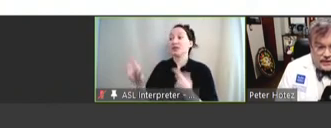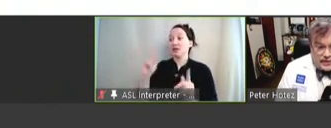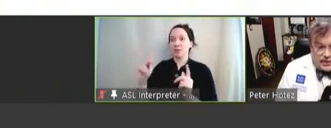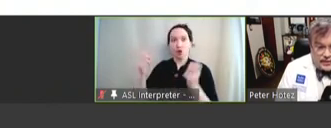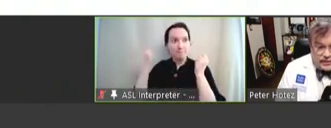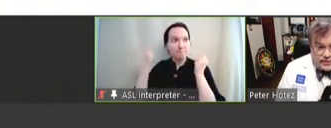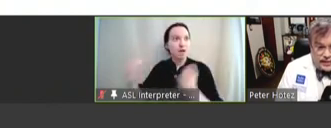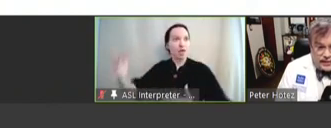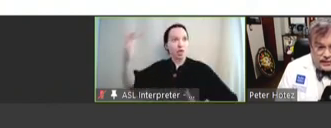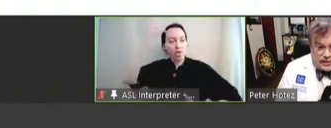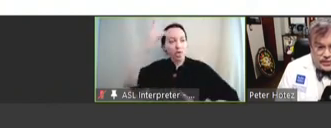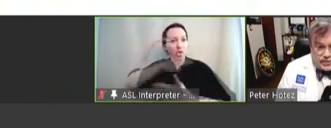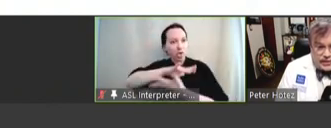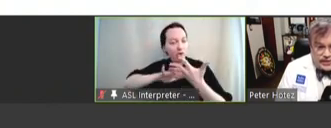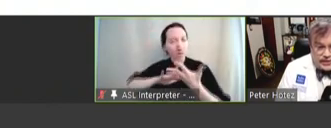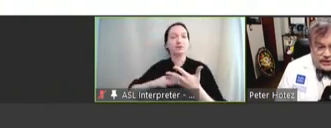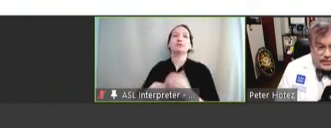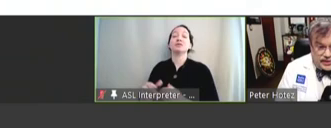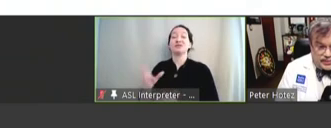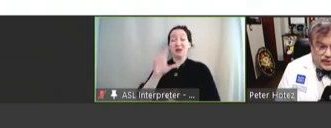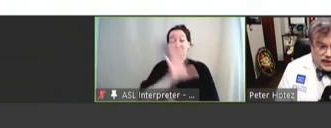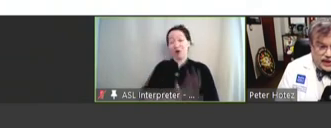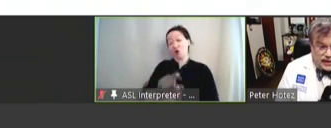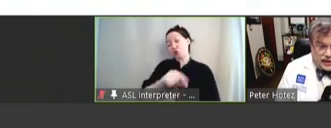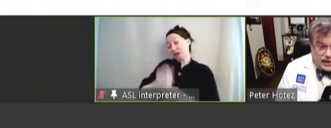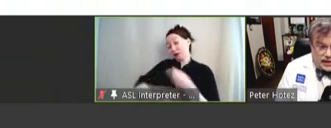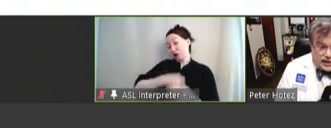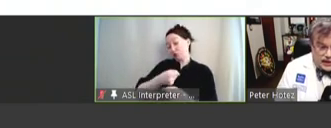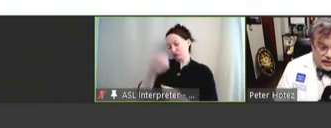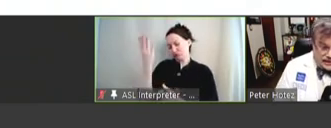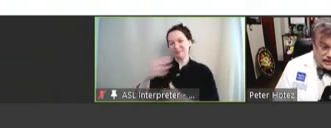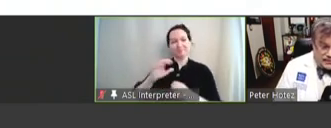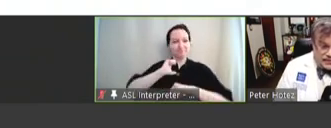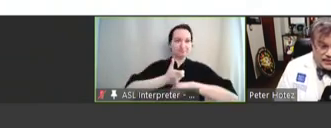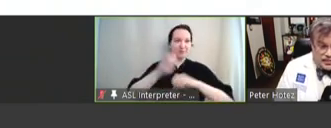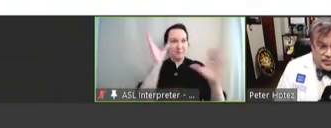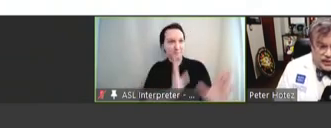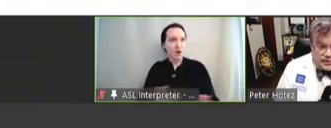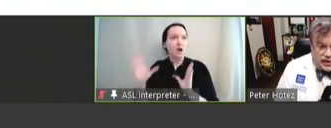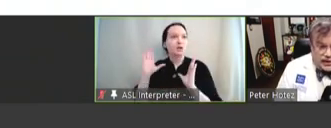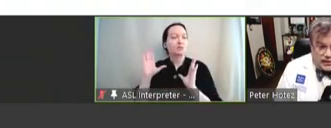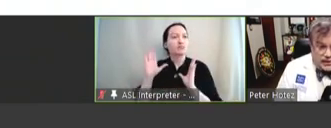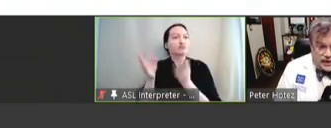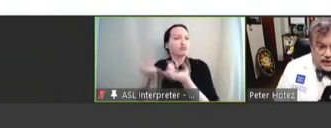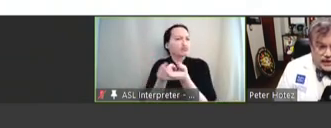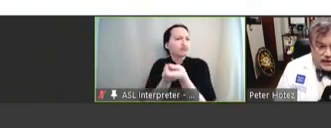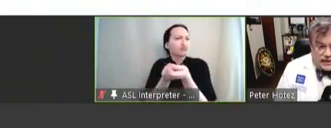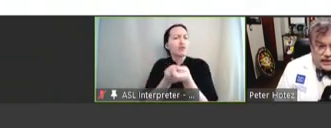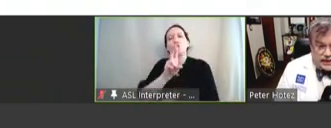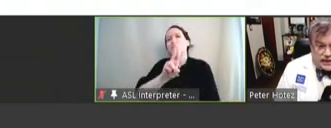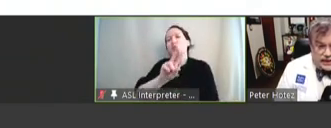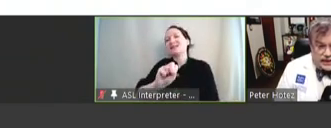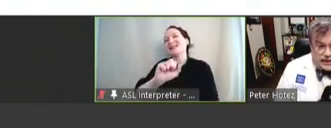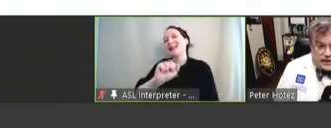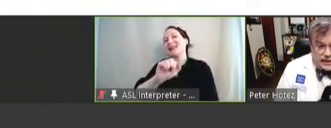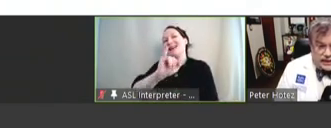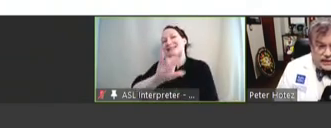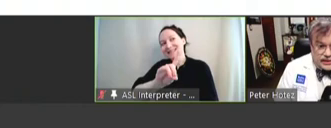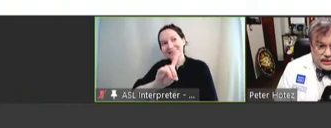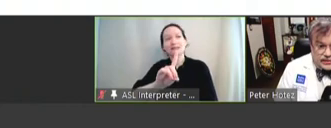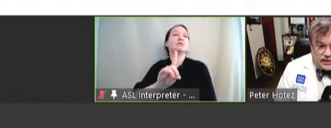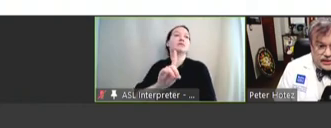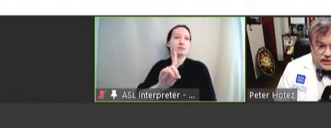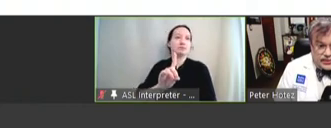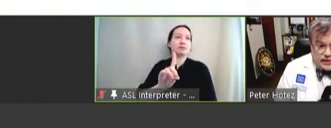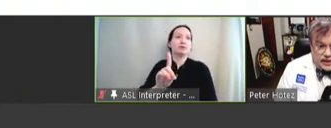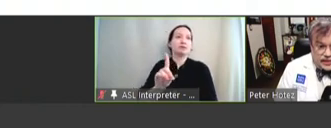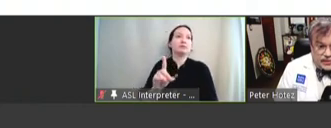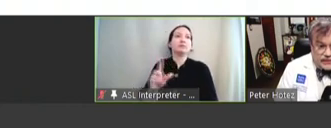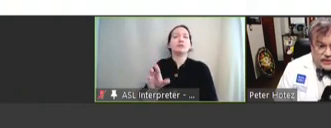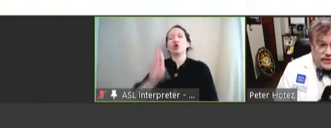And about 20 years ago we shaped this plan that's been supported by USAID and the UK equivalent,